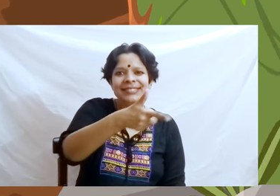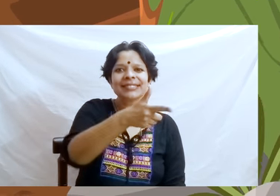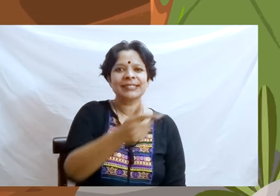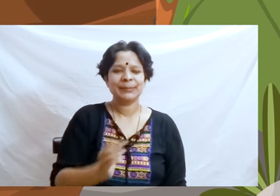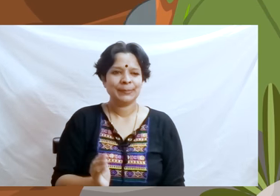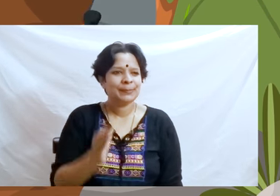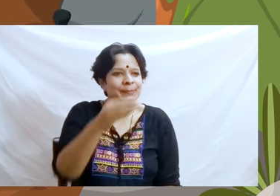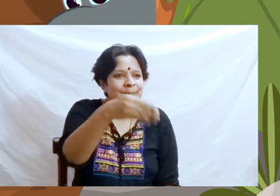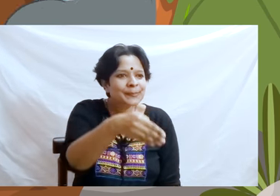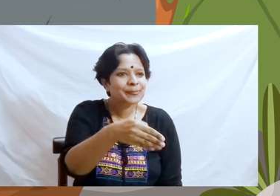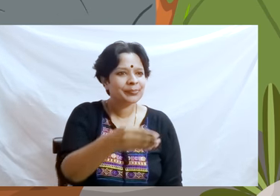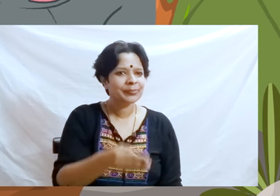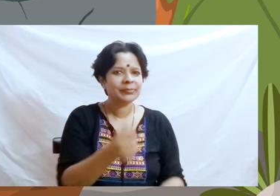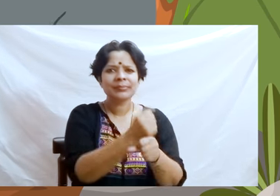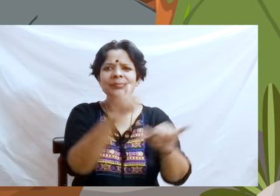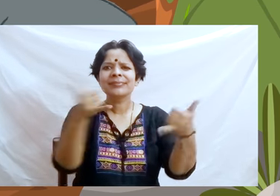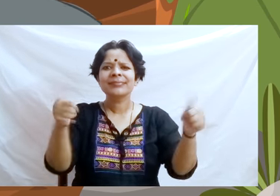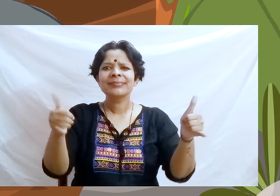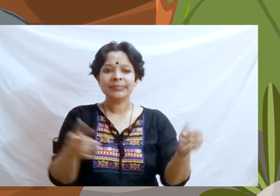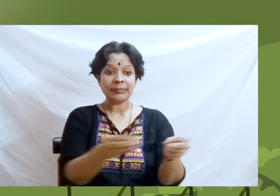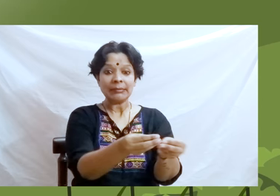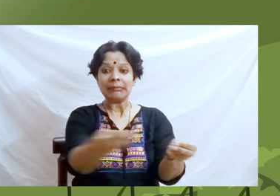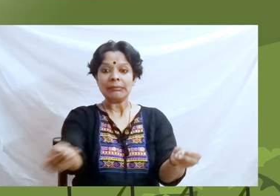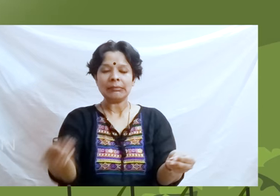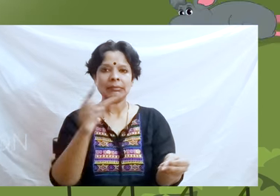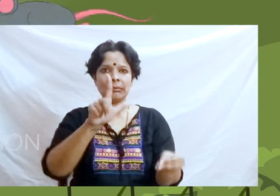A little mouse crept into his cave and started playing near the lion!